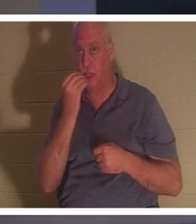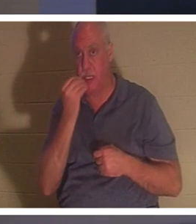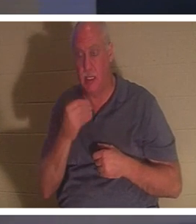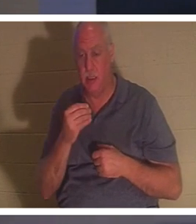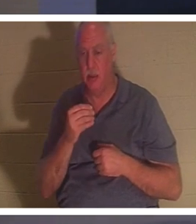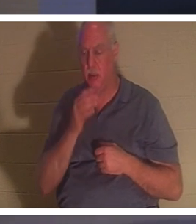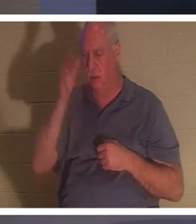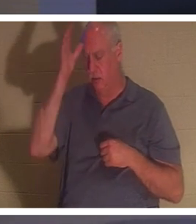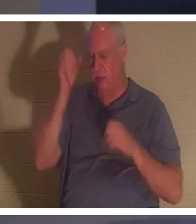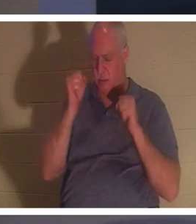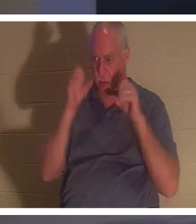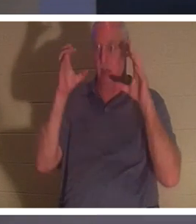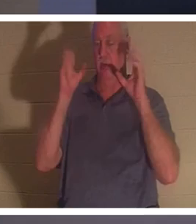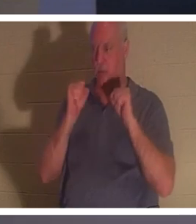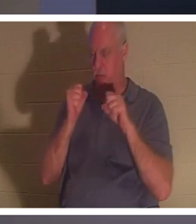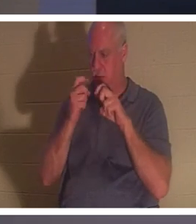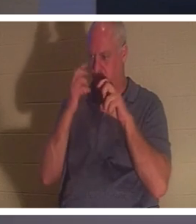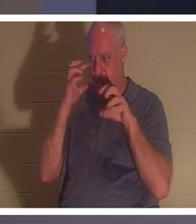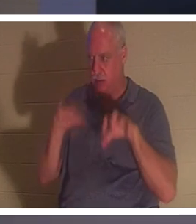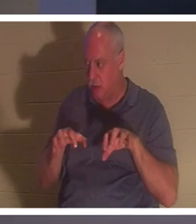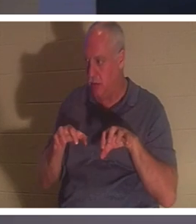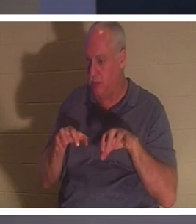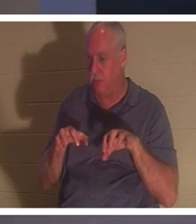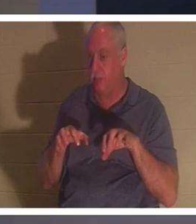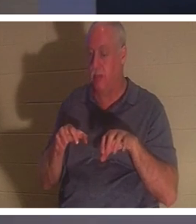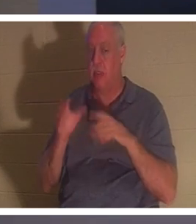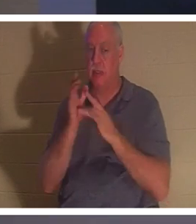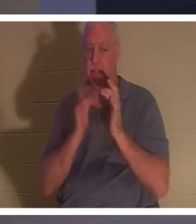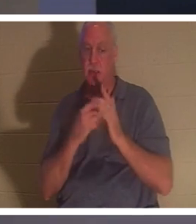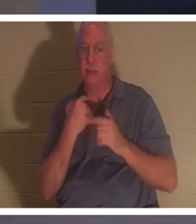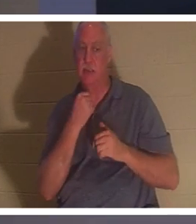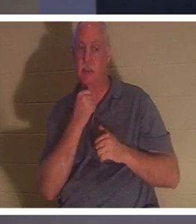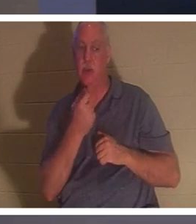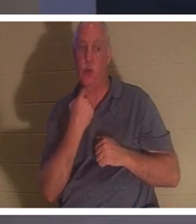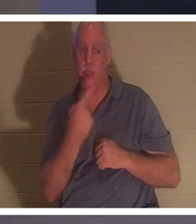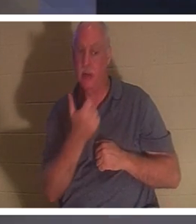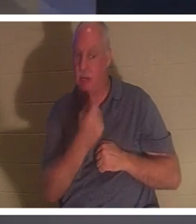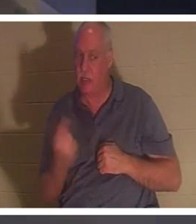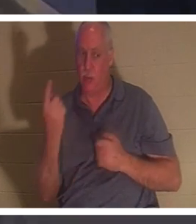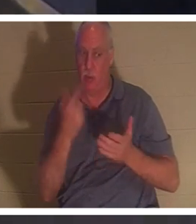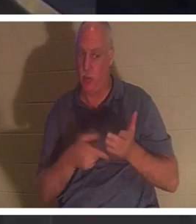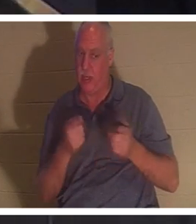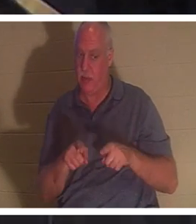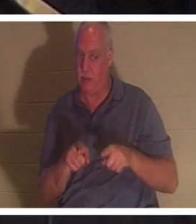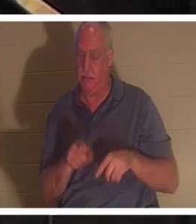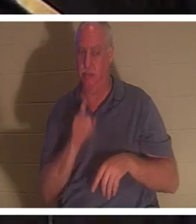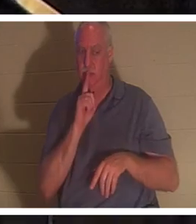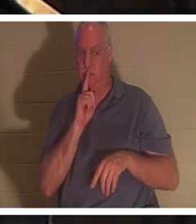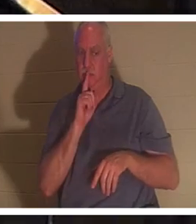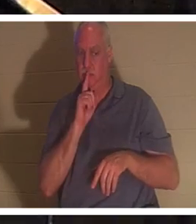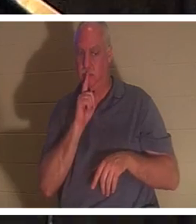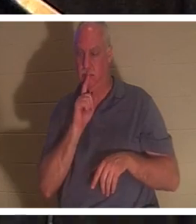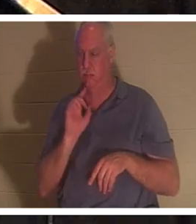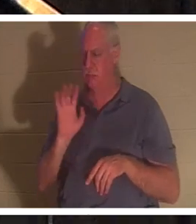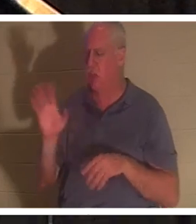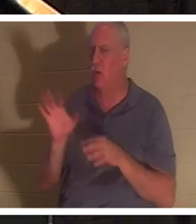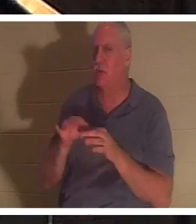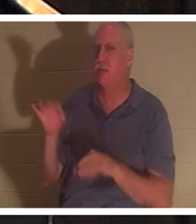but He ordered them not to tell anyone what had happened." Her spirit returned. When a Believer